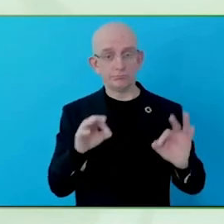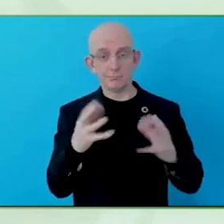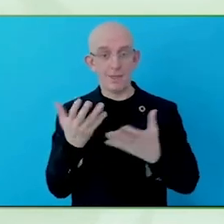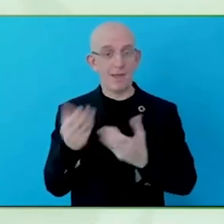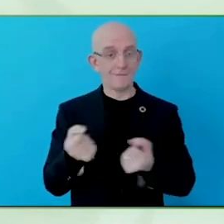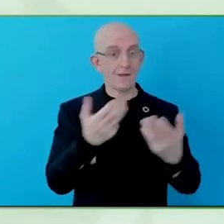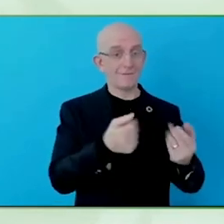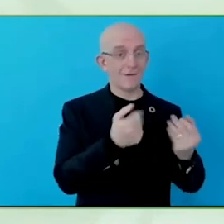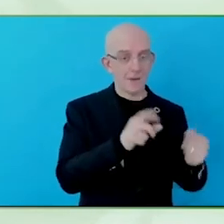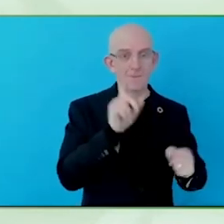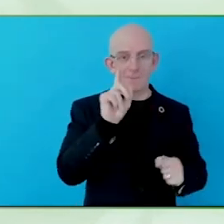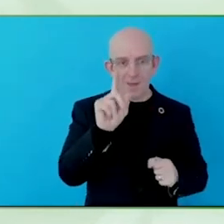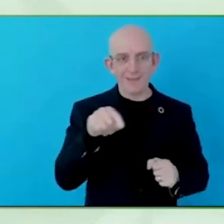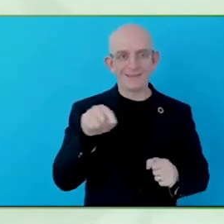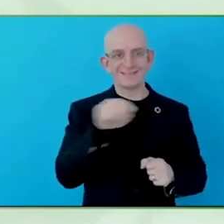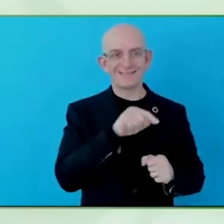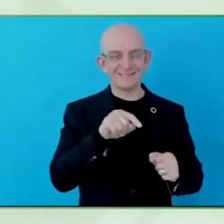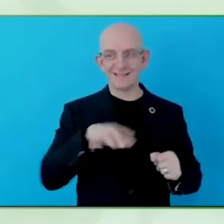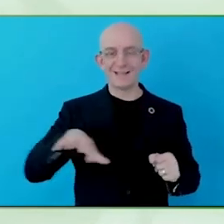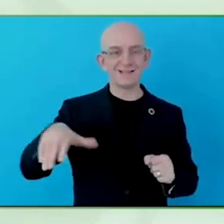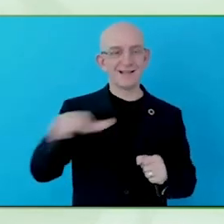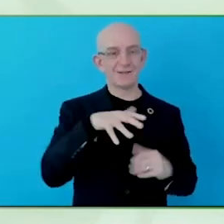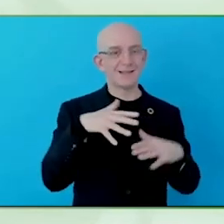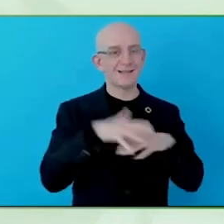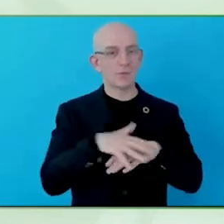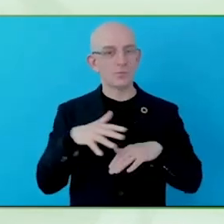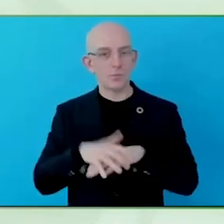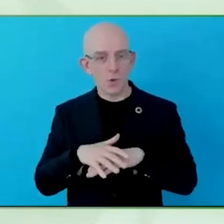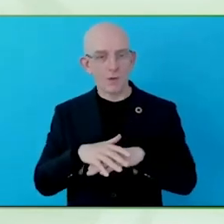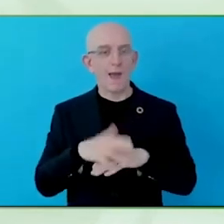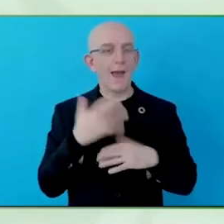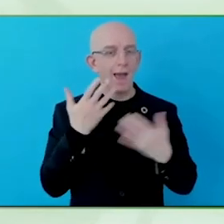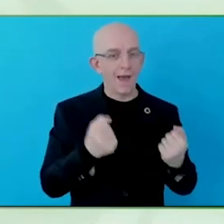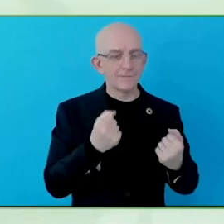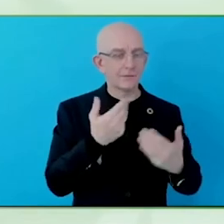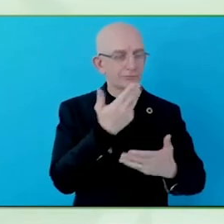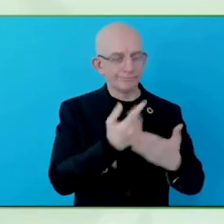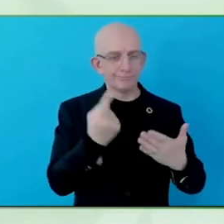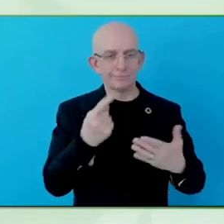the companies at national and country level. What are the most pressing issues?